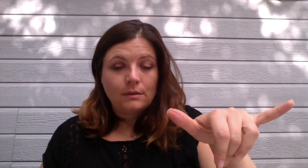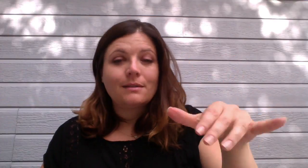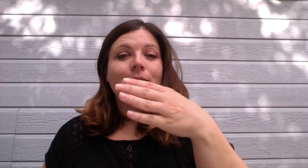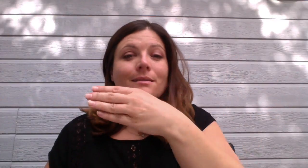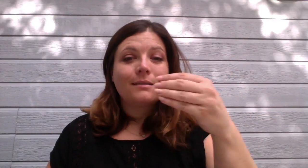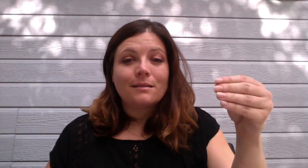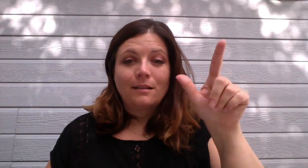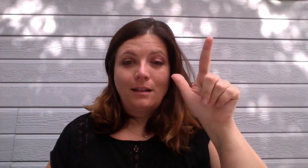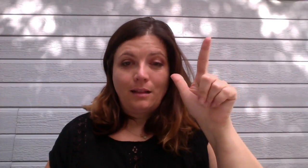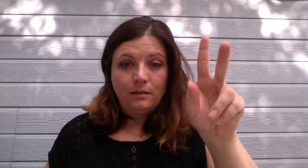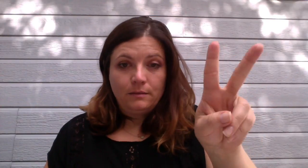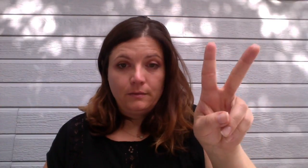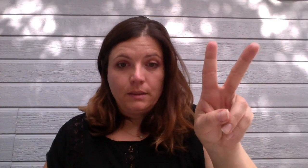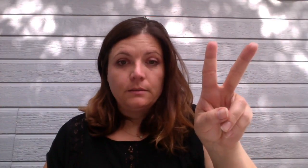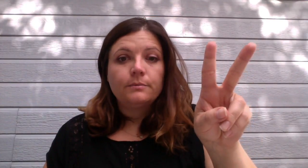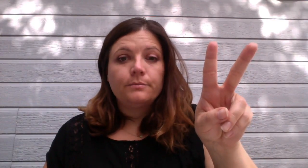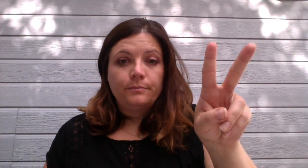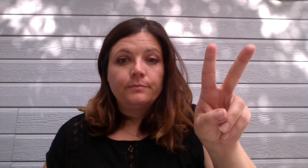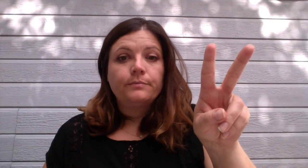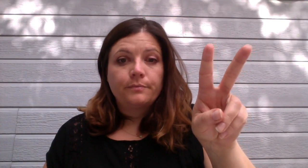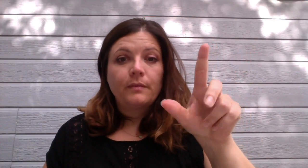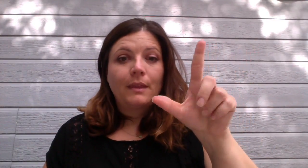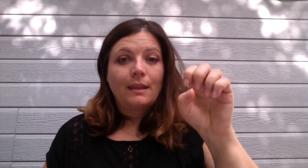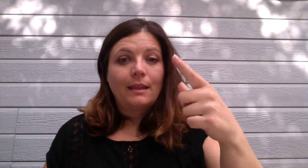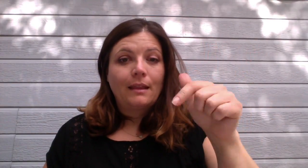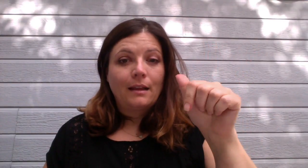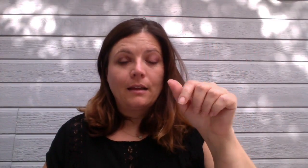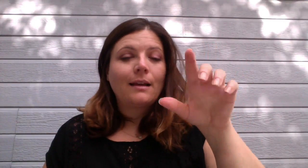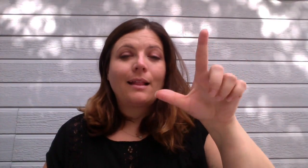and Las Vegas, NV.